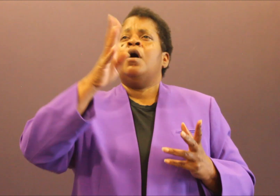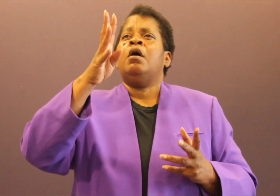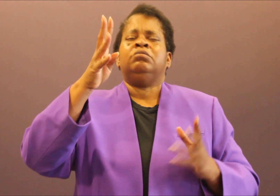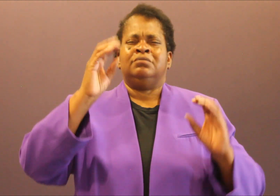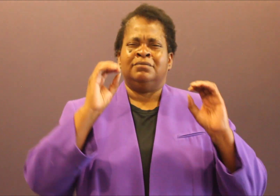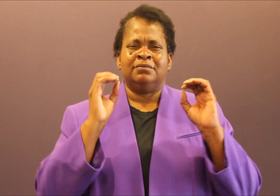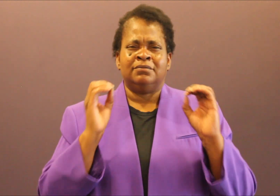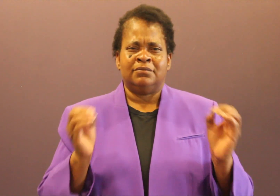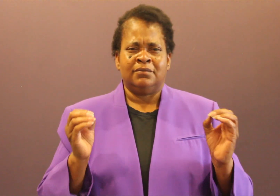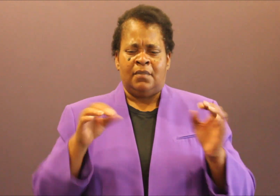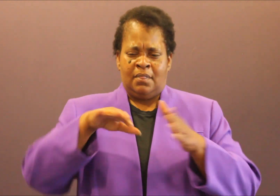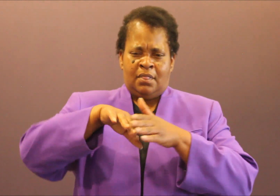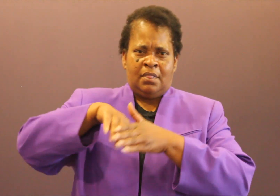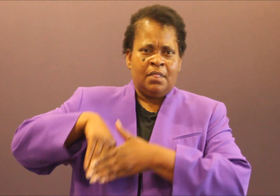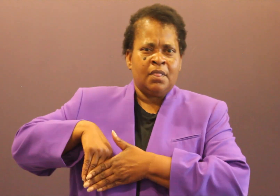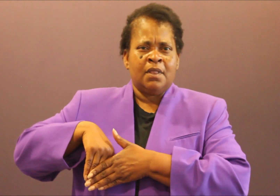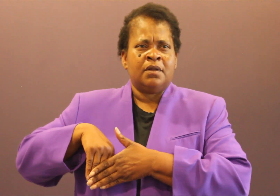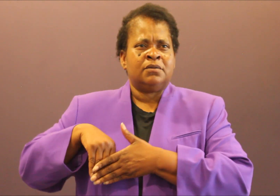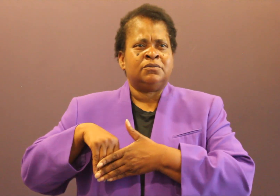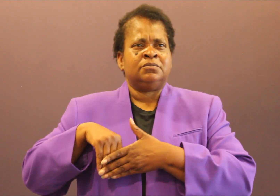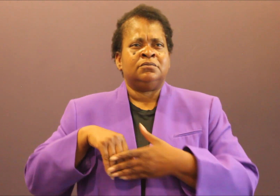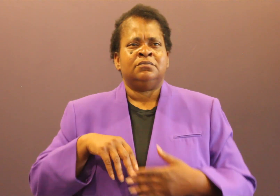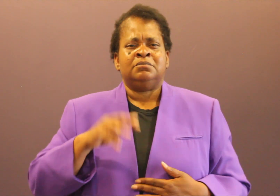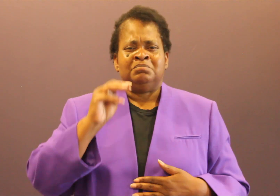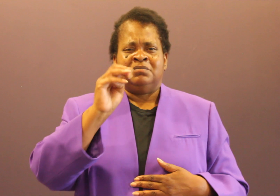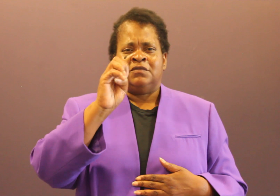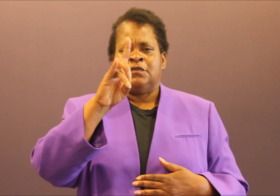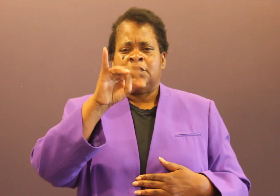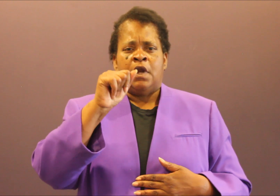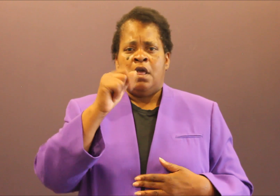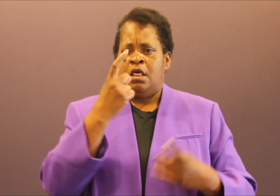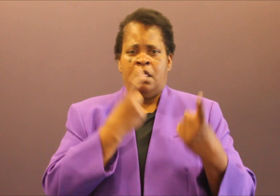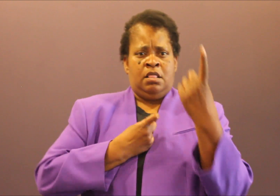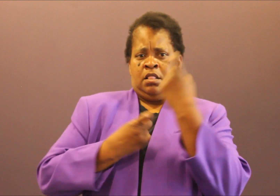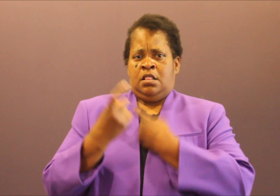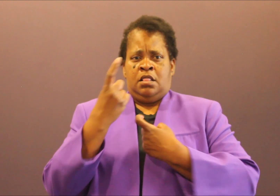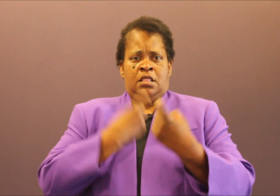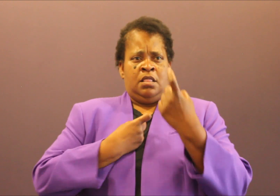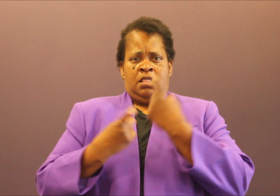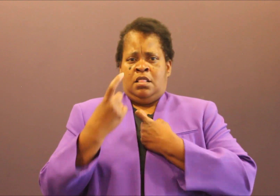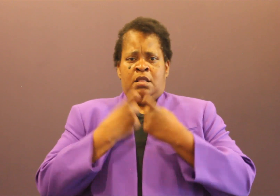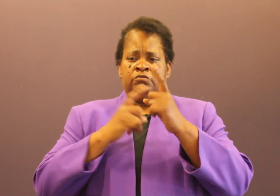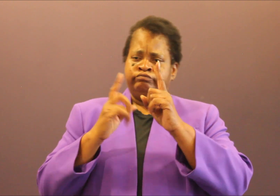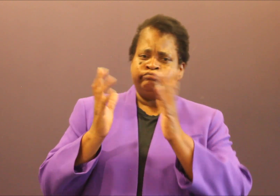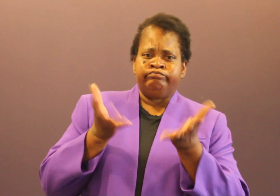violence. Because when you march through downtown and long as you don't tear up shit,